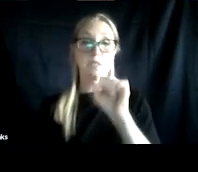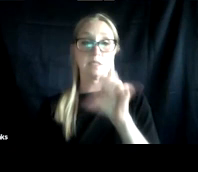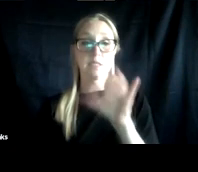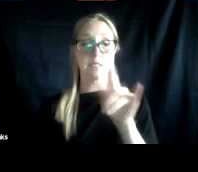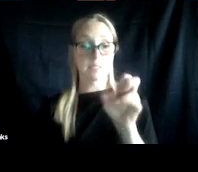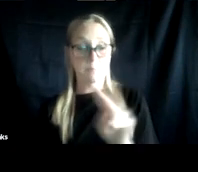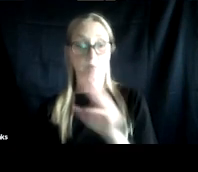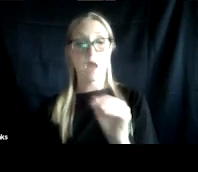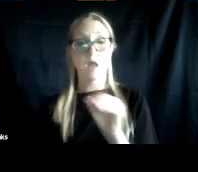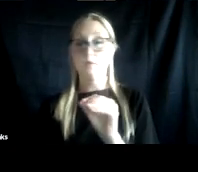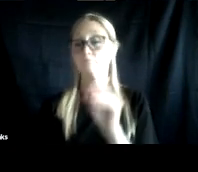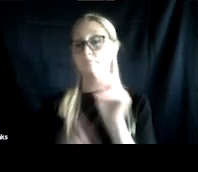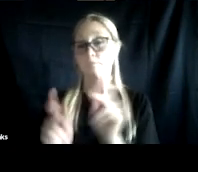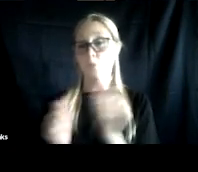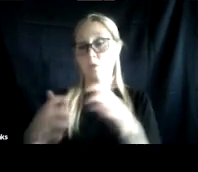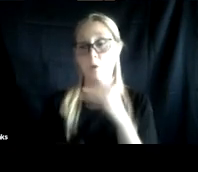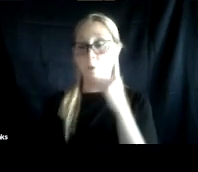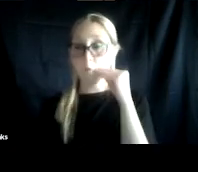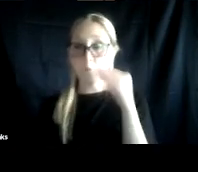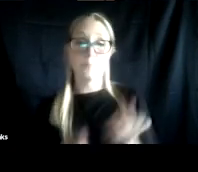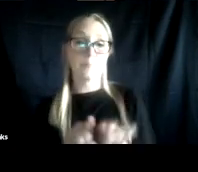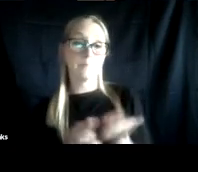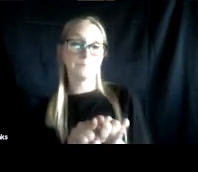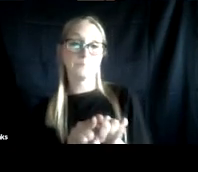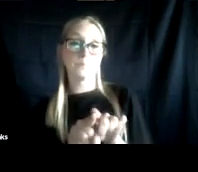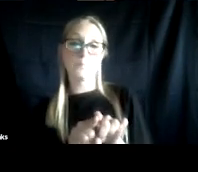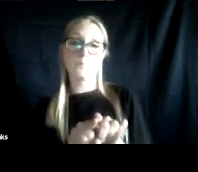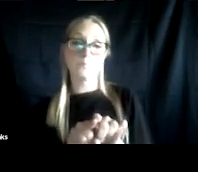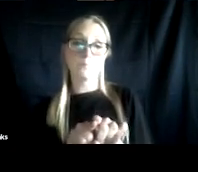at the Stanford University School of Medicine Department of Psychiatry.